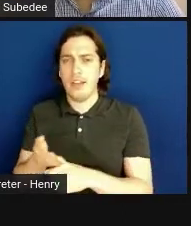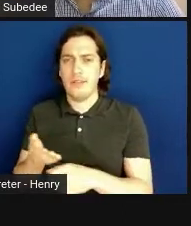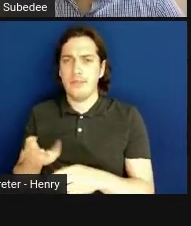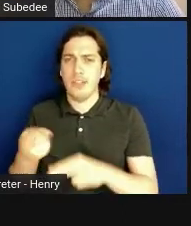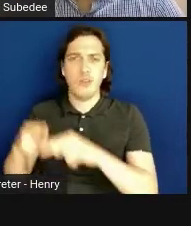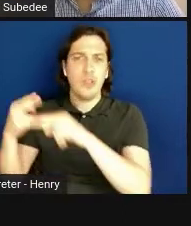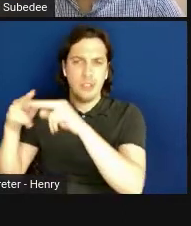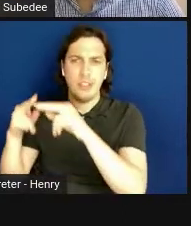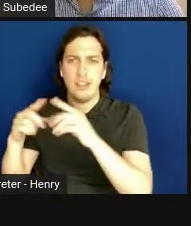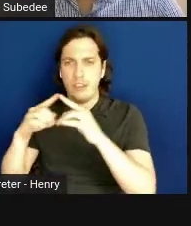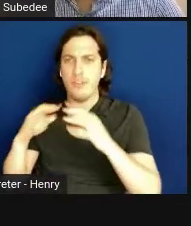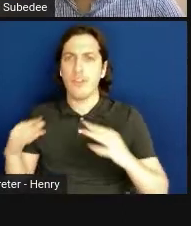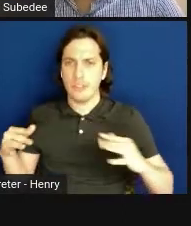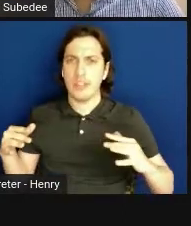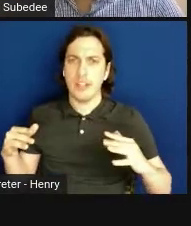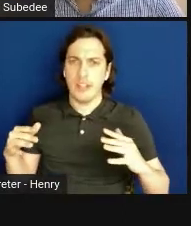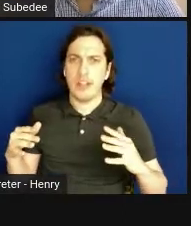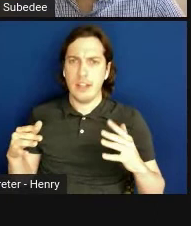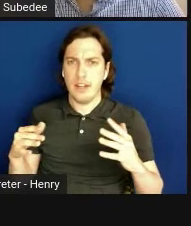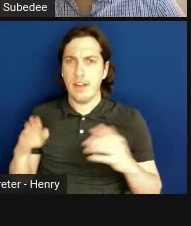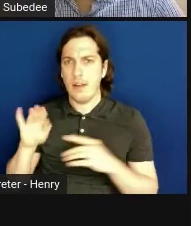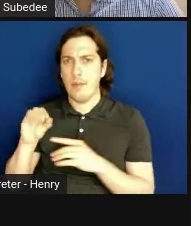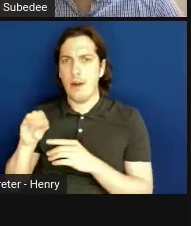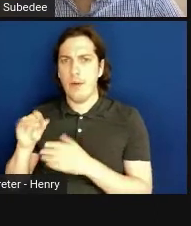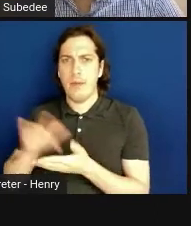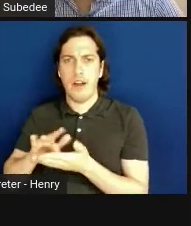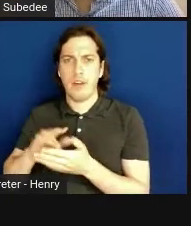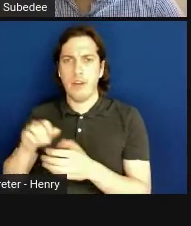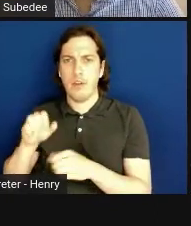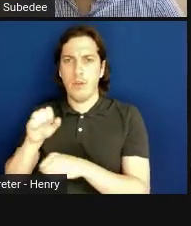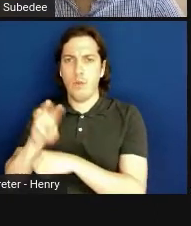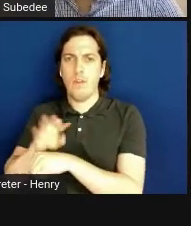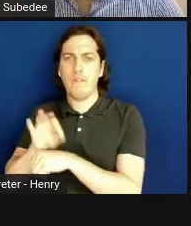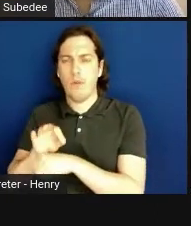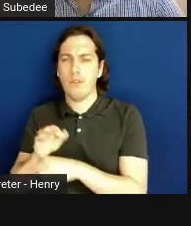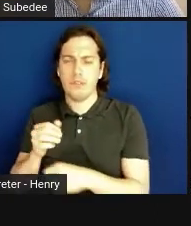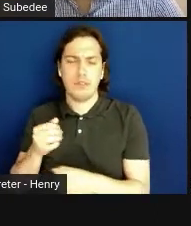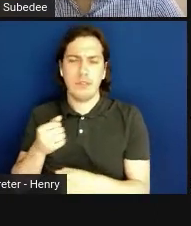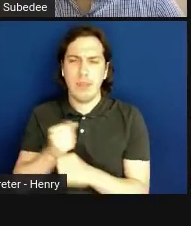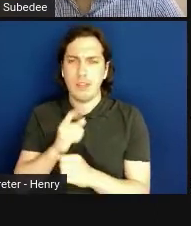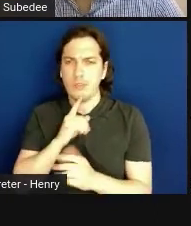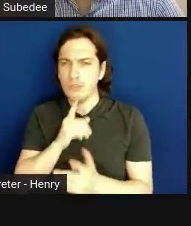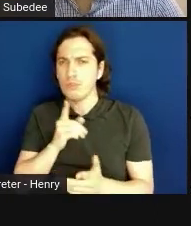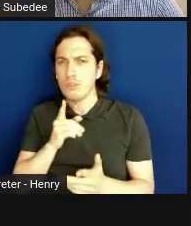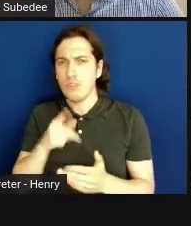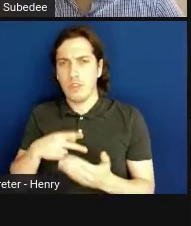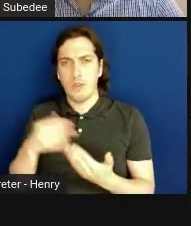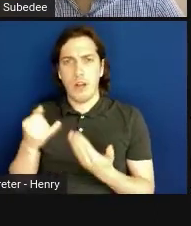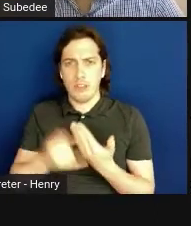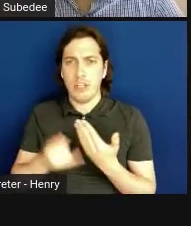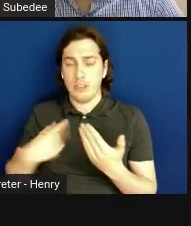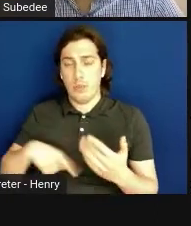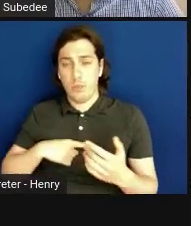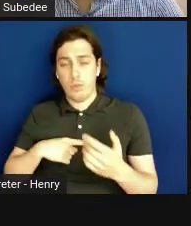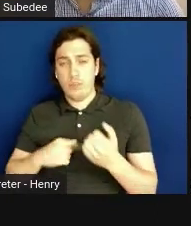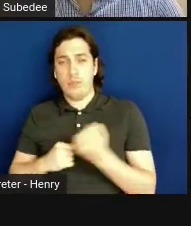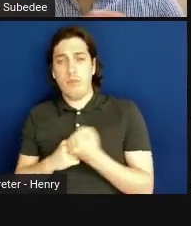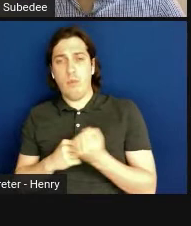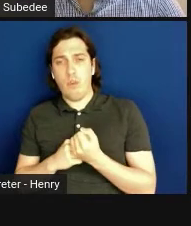of the biomedical workforce, and making sure that the projects we're supporting are thinking